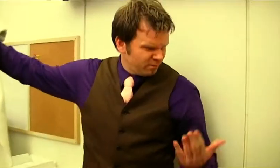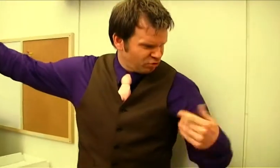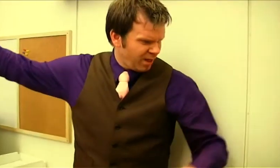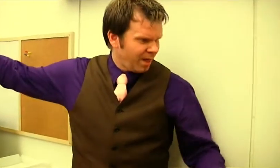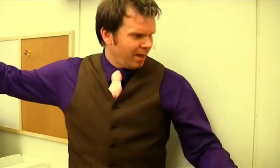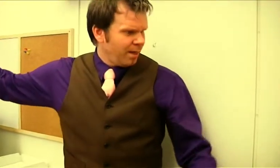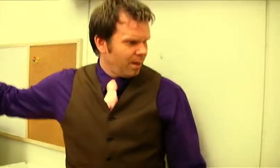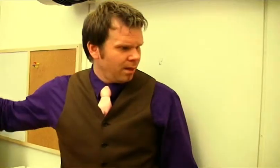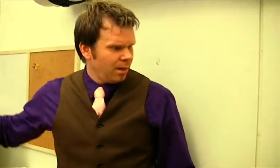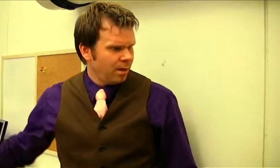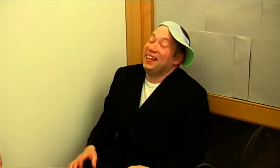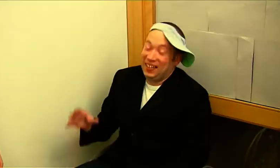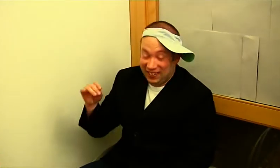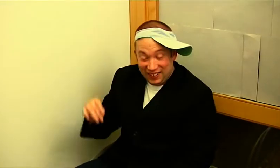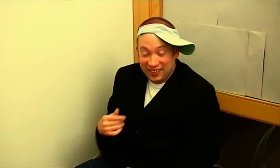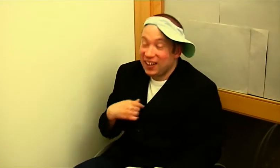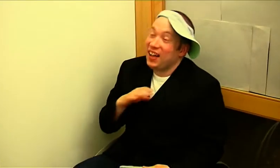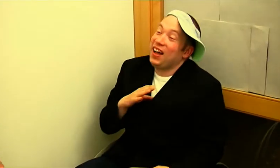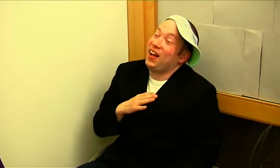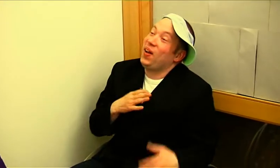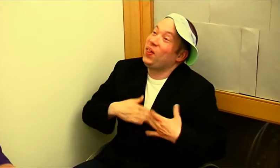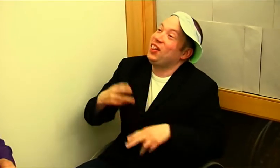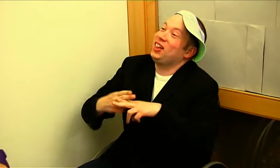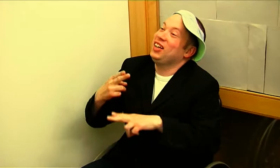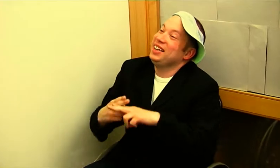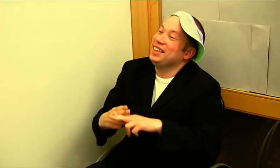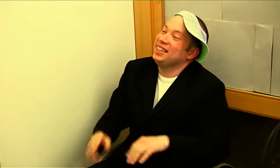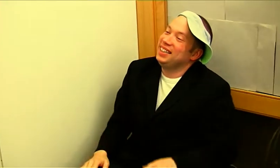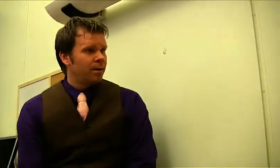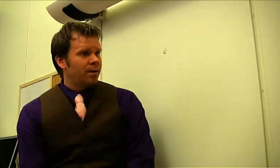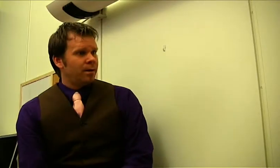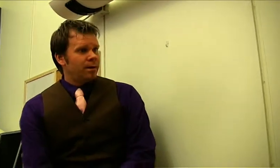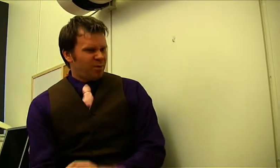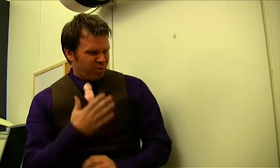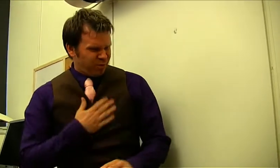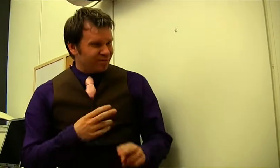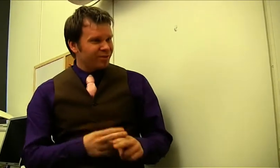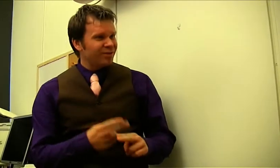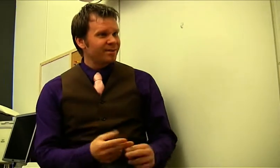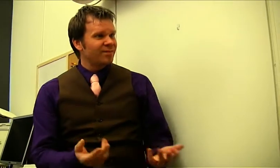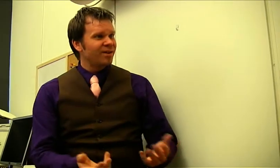What are you doing here? Yes, I got good news! Good news?